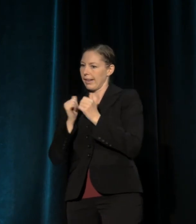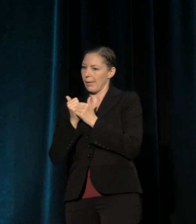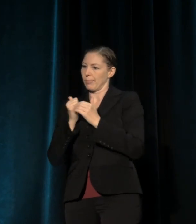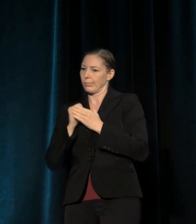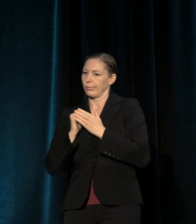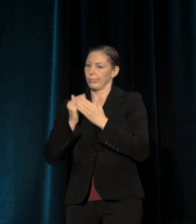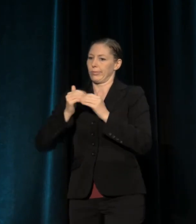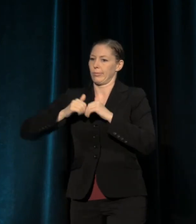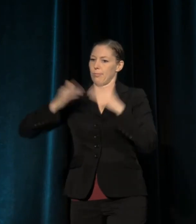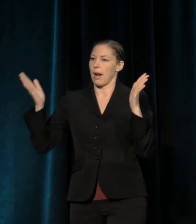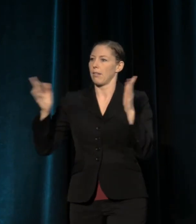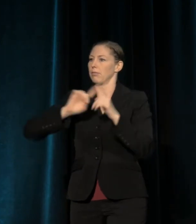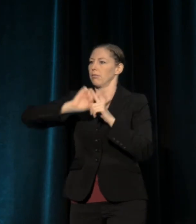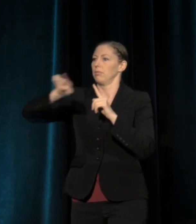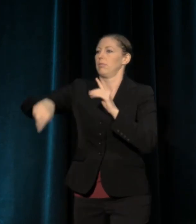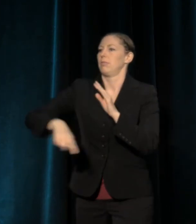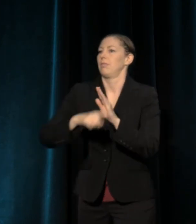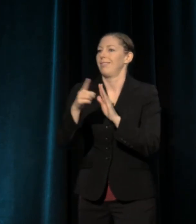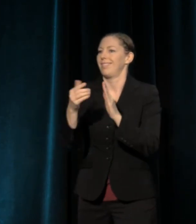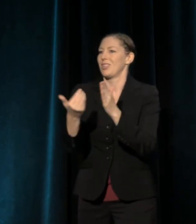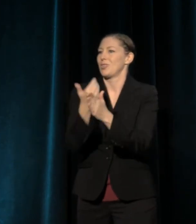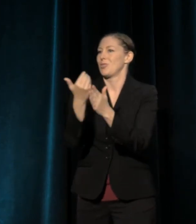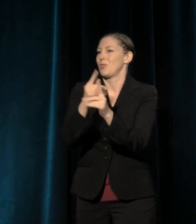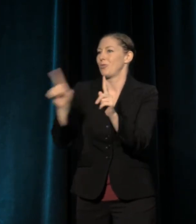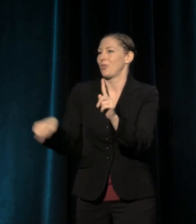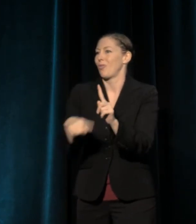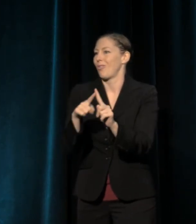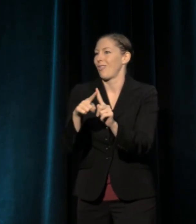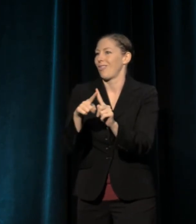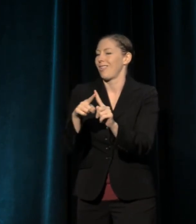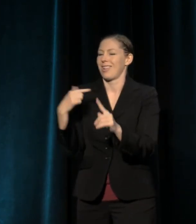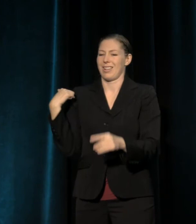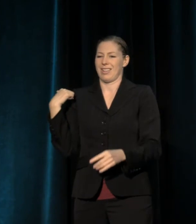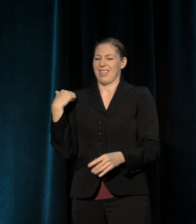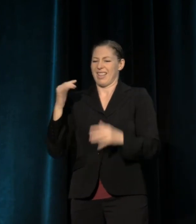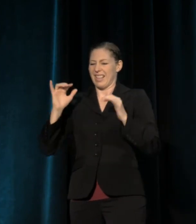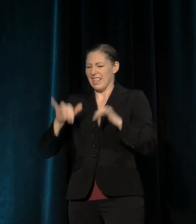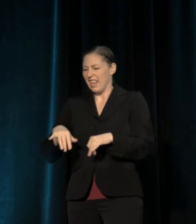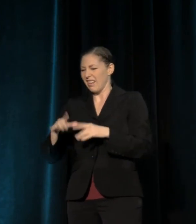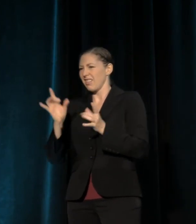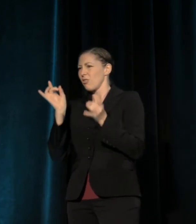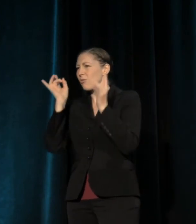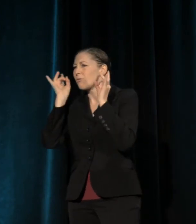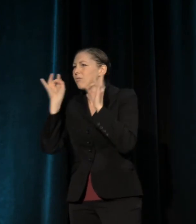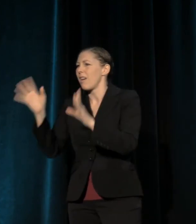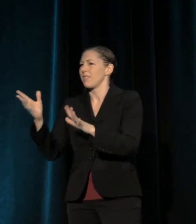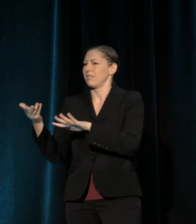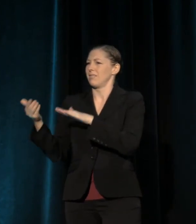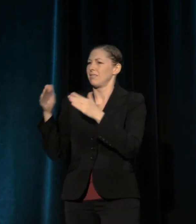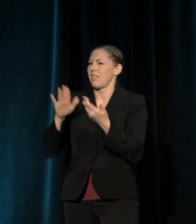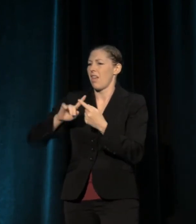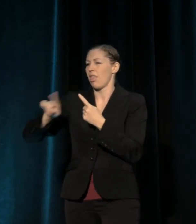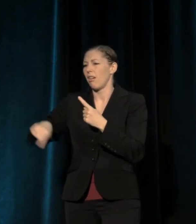and seeing, so we can move out of this cycle of crisis and death into a cycle of abundance in life,